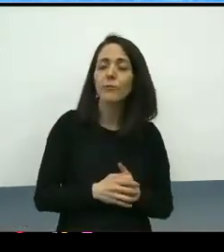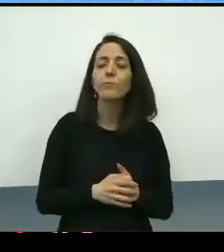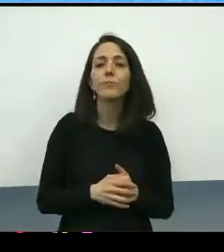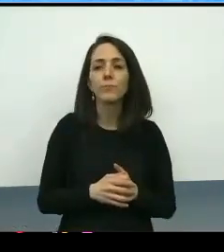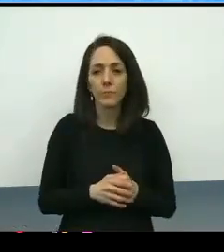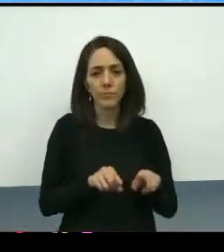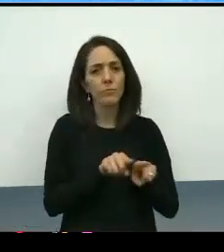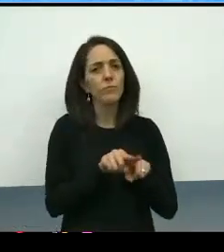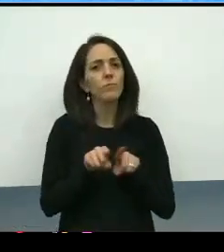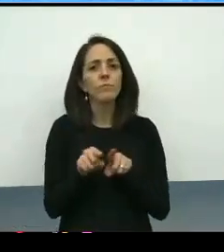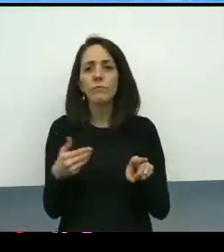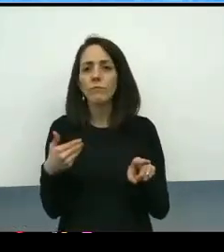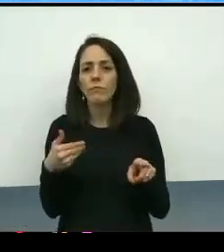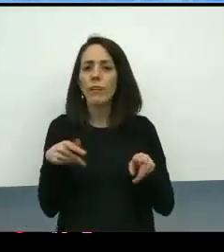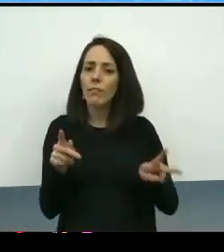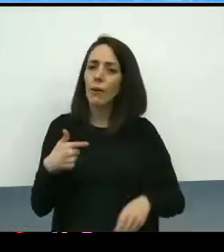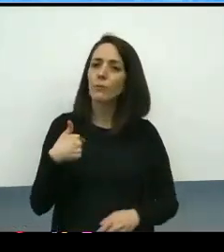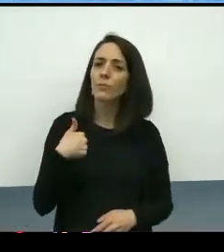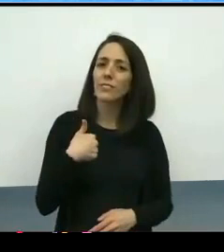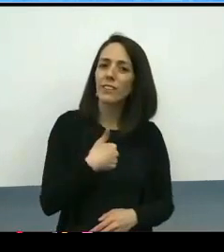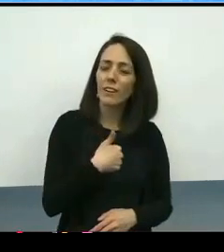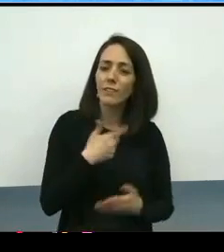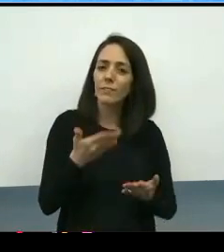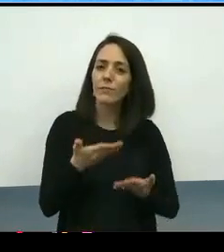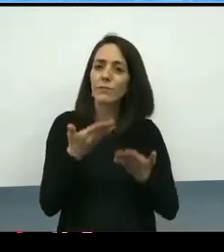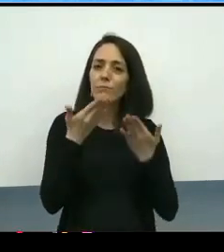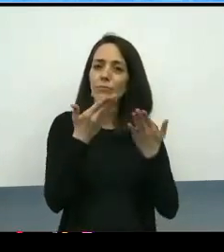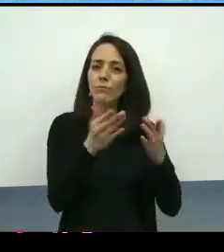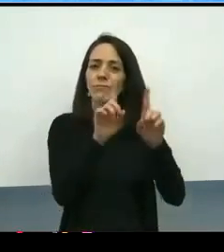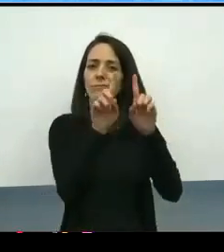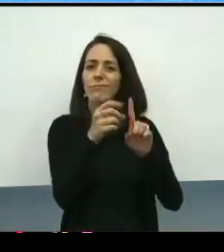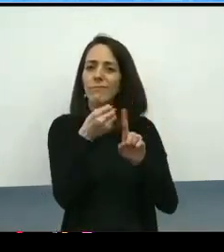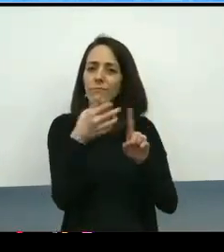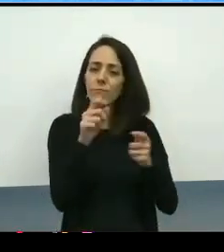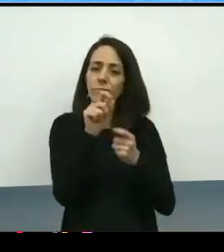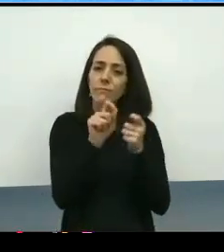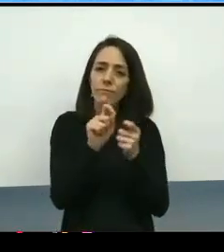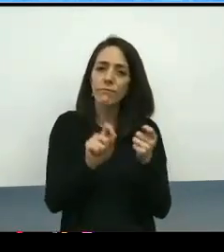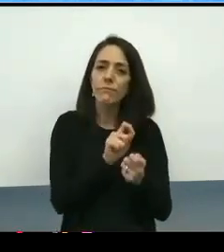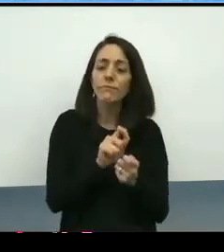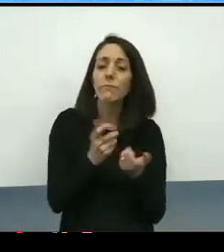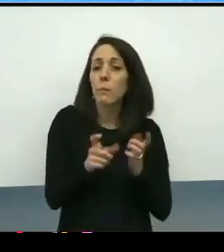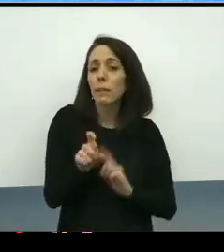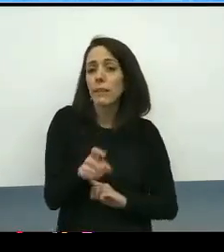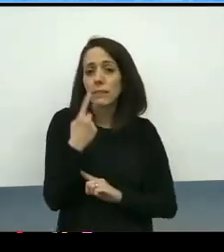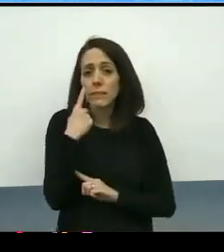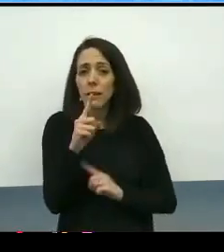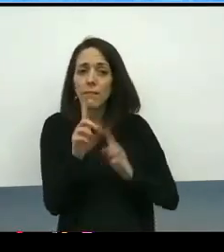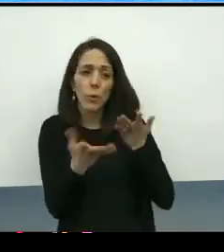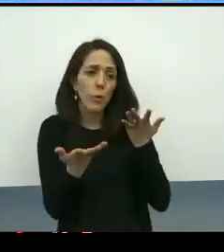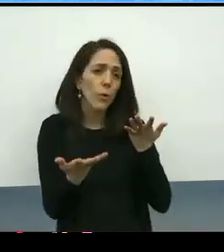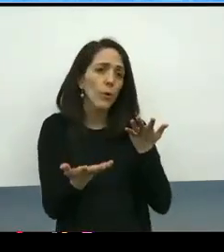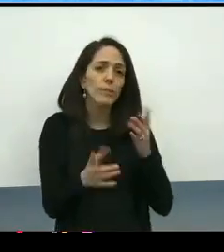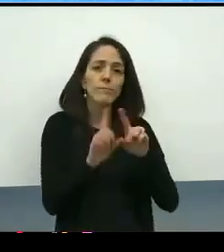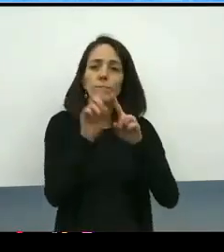and allows us to also provide other details that may be necessary through appended materials,